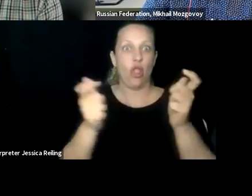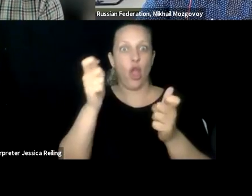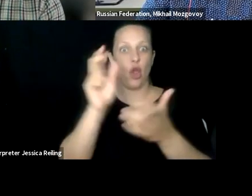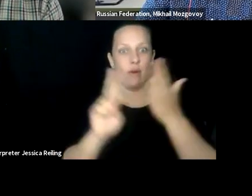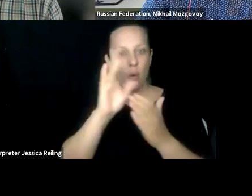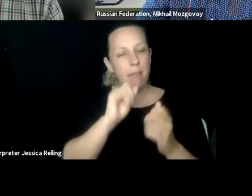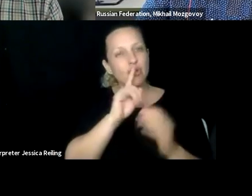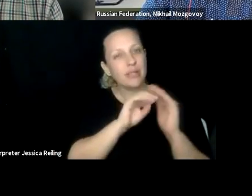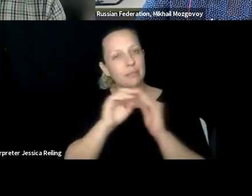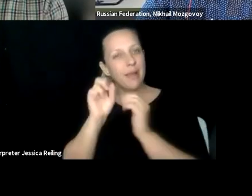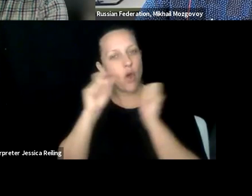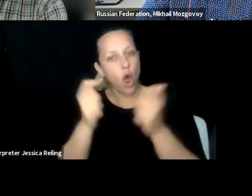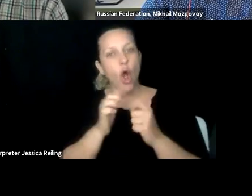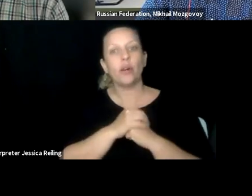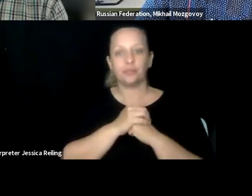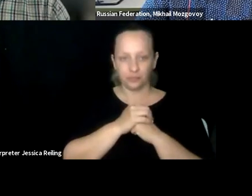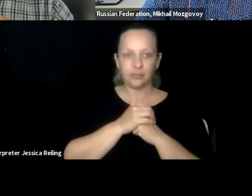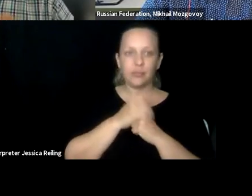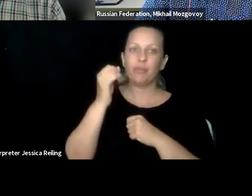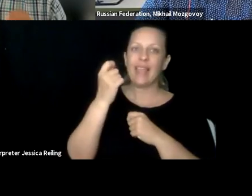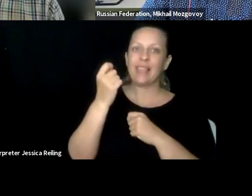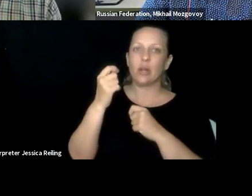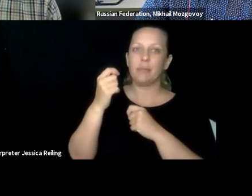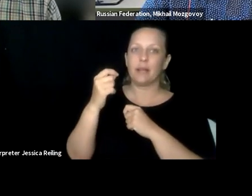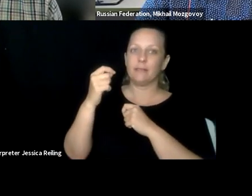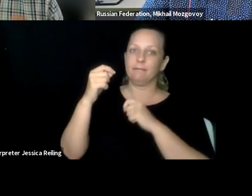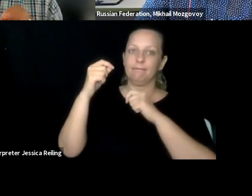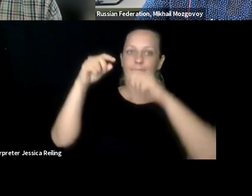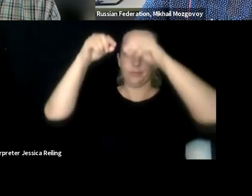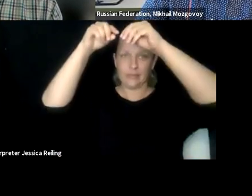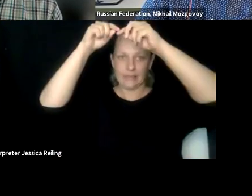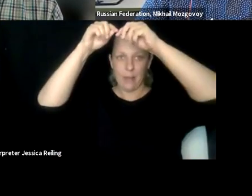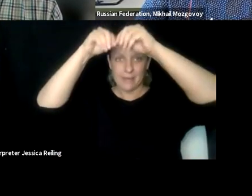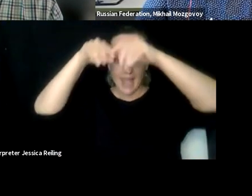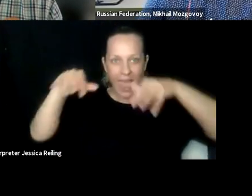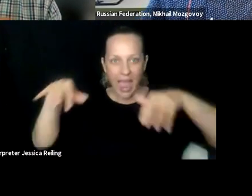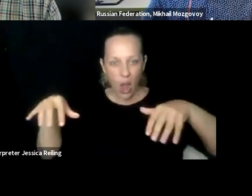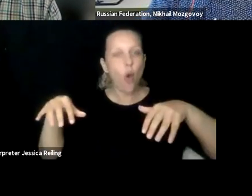and students at a large global research university.